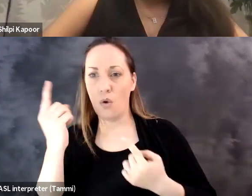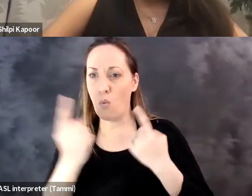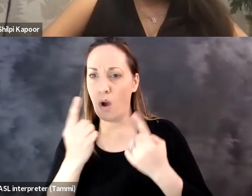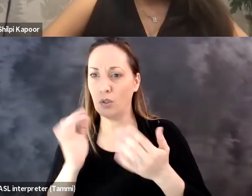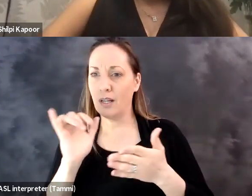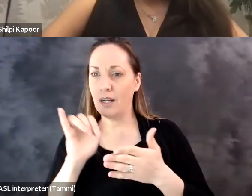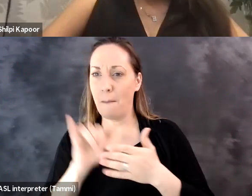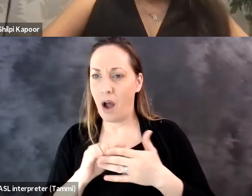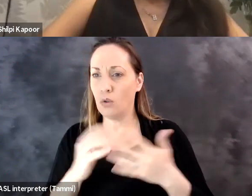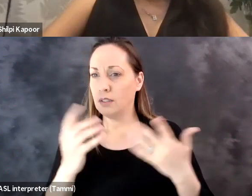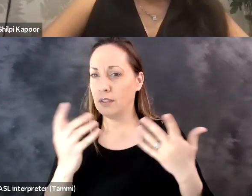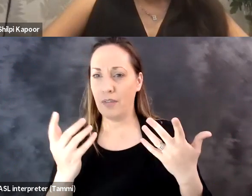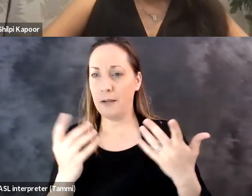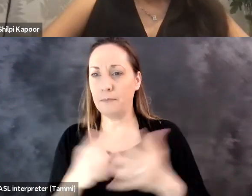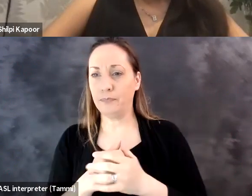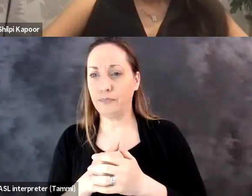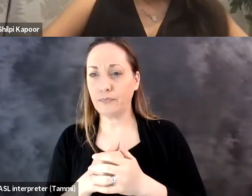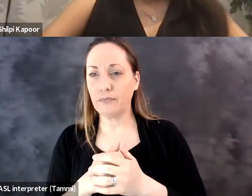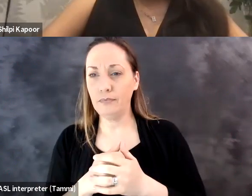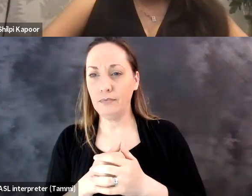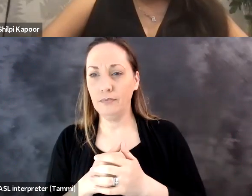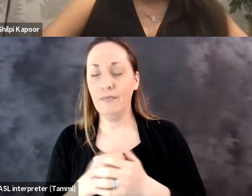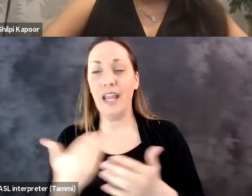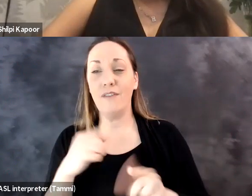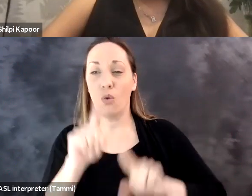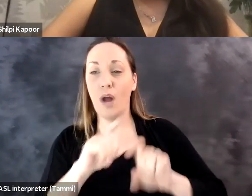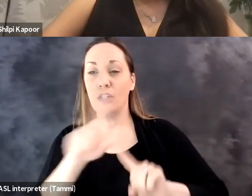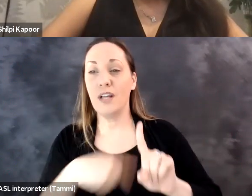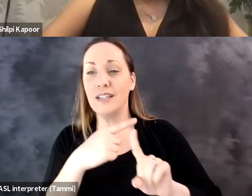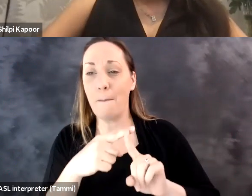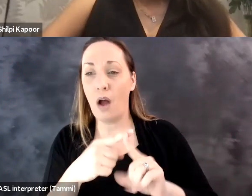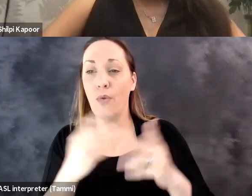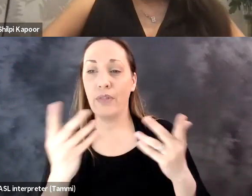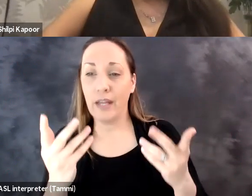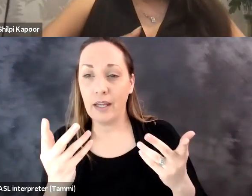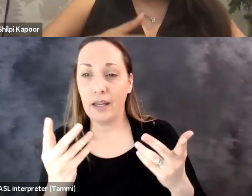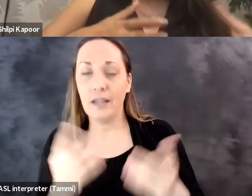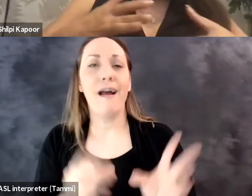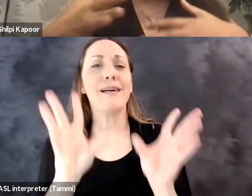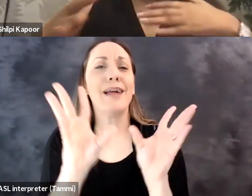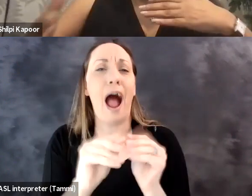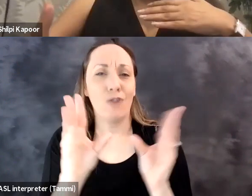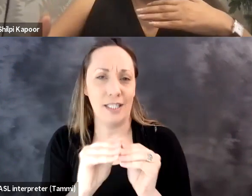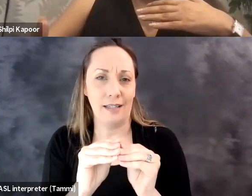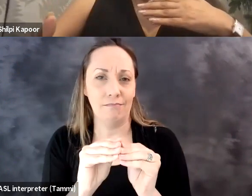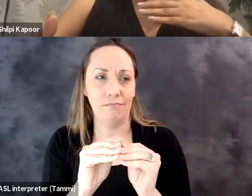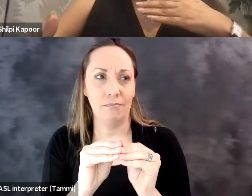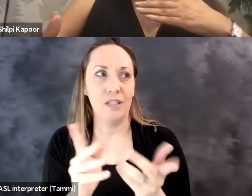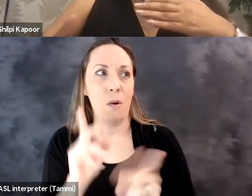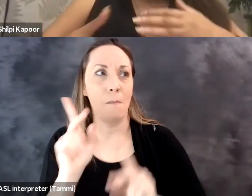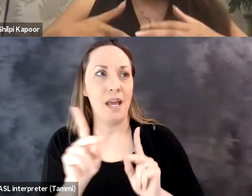lot of the survey brought out was people yet having questions about the virtual conferencing systems.